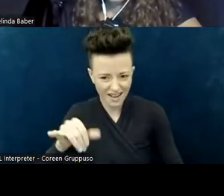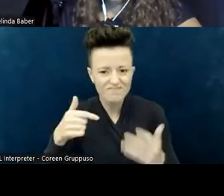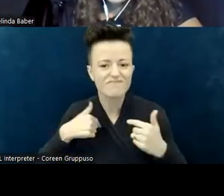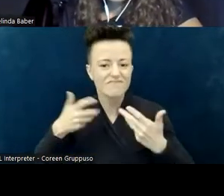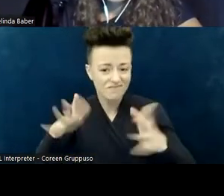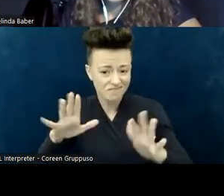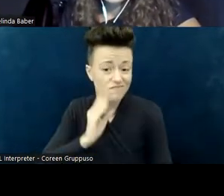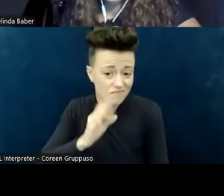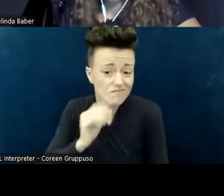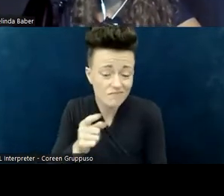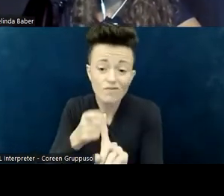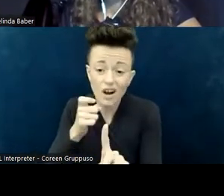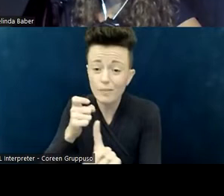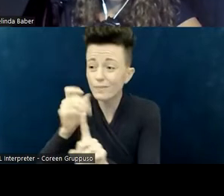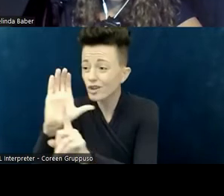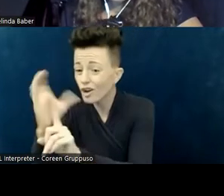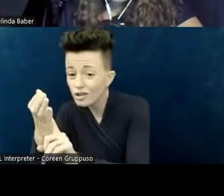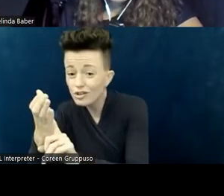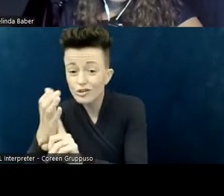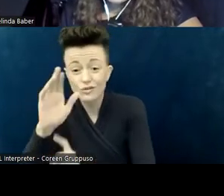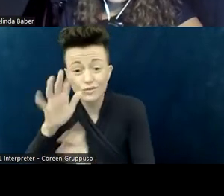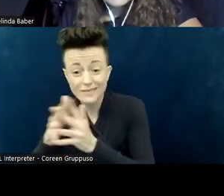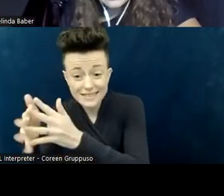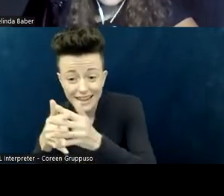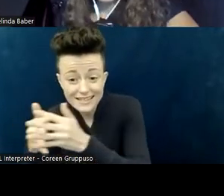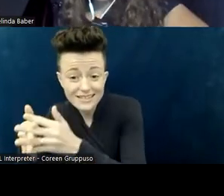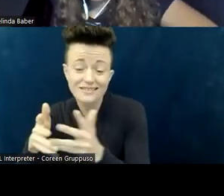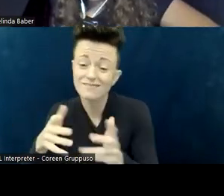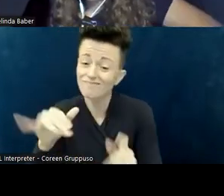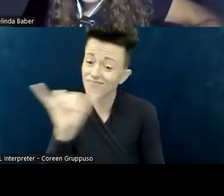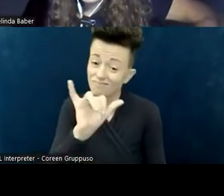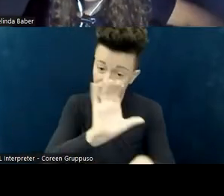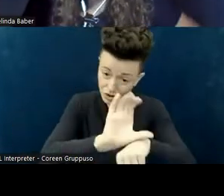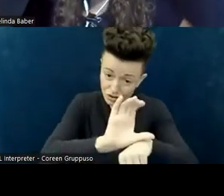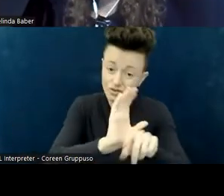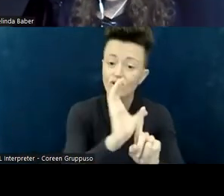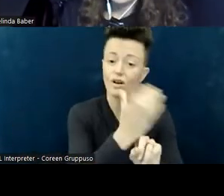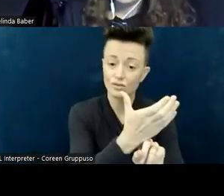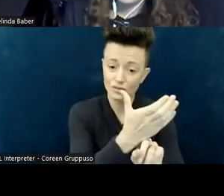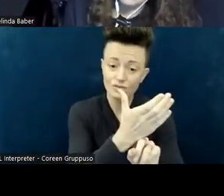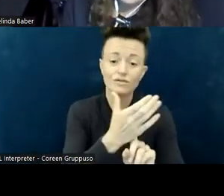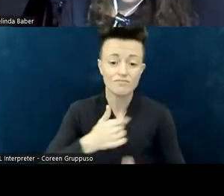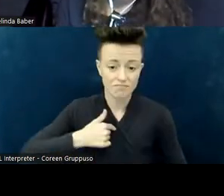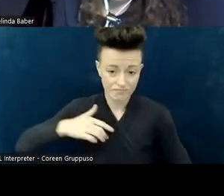and in particular from the church culture. I don't belong, I was told, in a regular classroom;